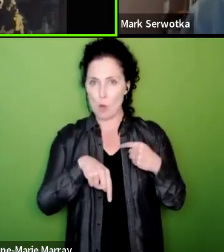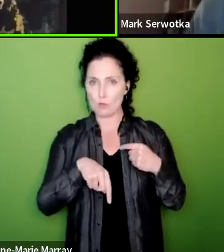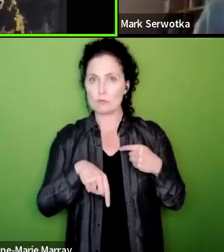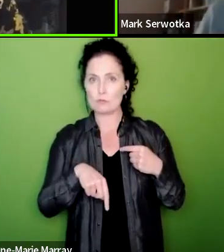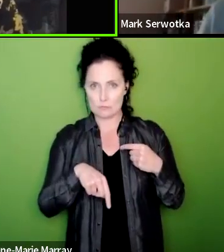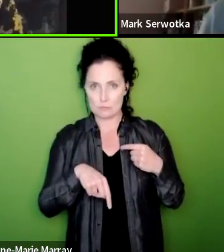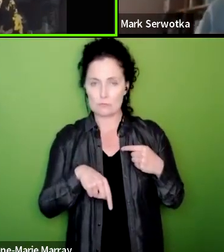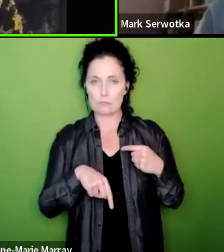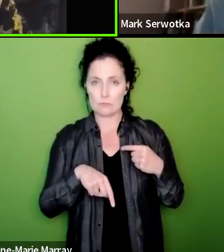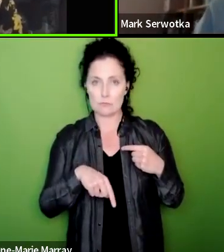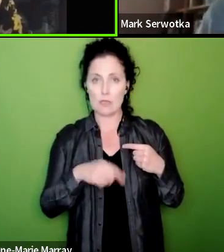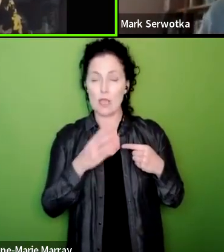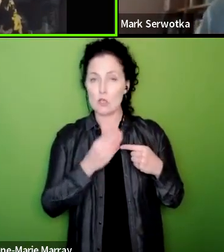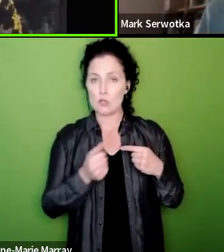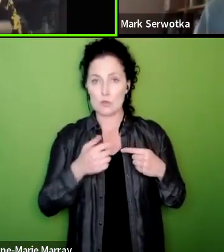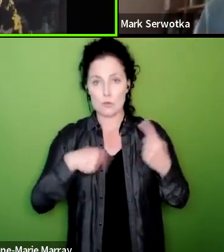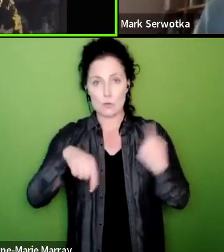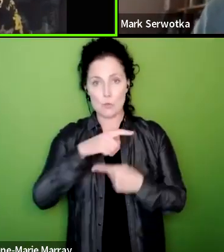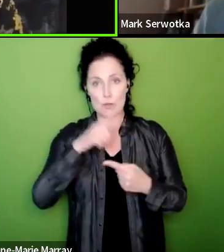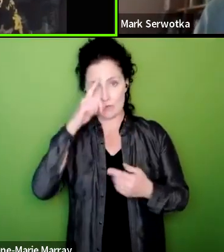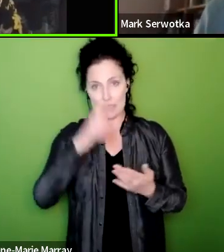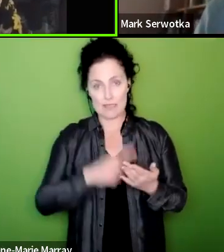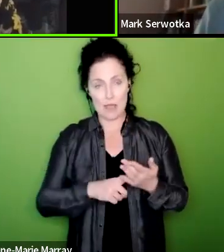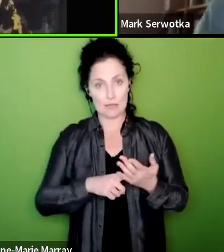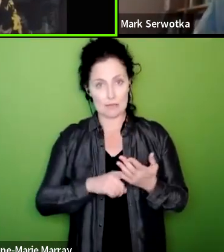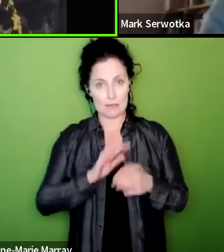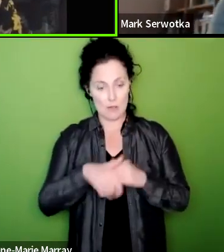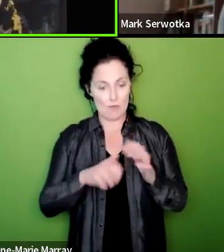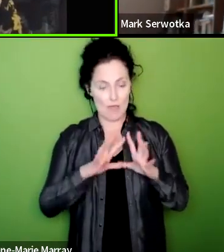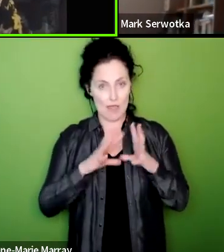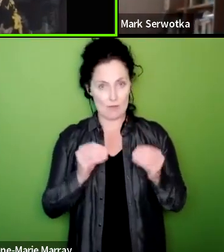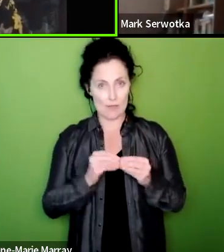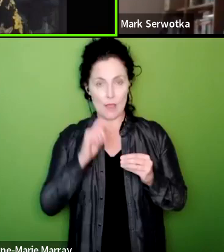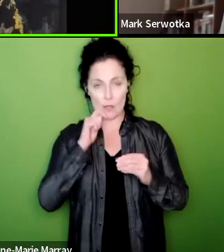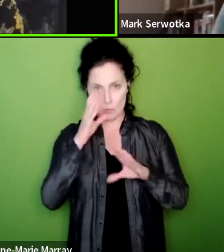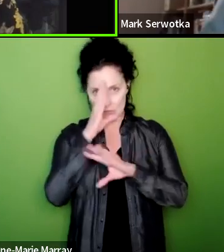the decisions are taken on all this stuff we'll make sure we communicate fully with all of you